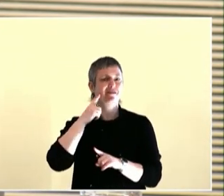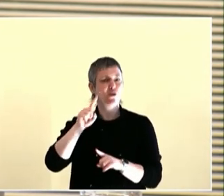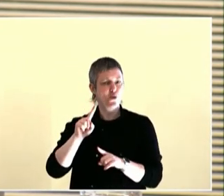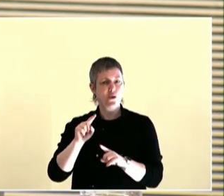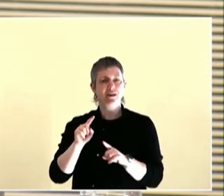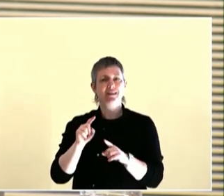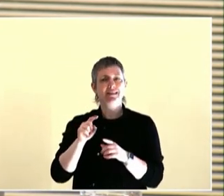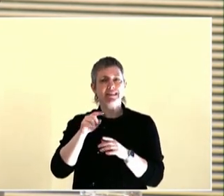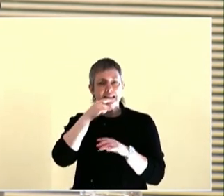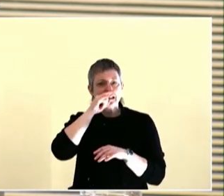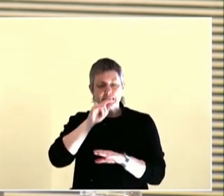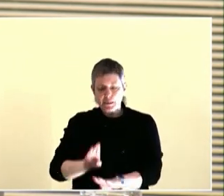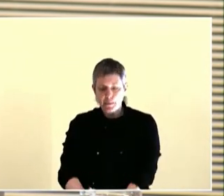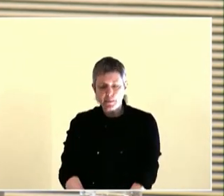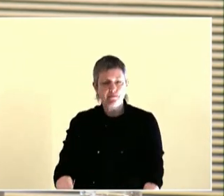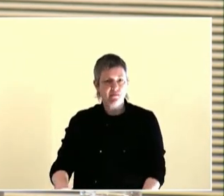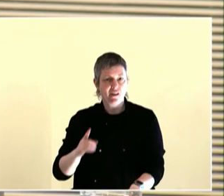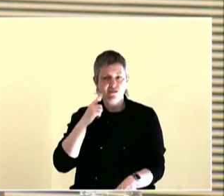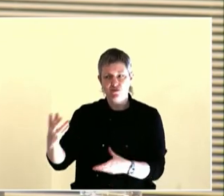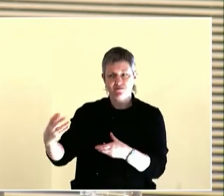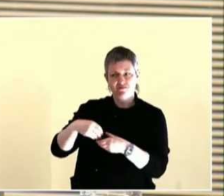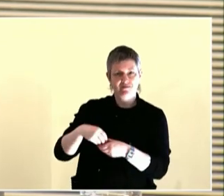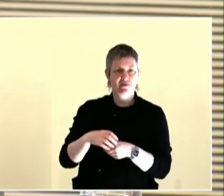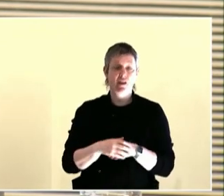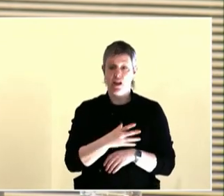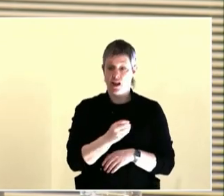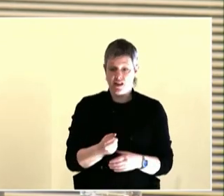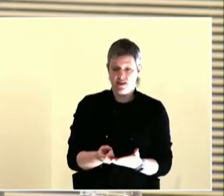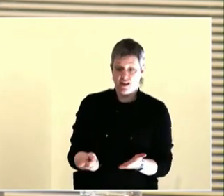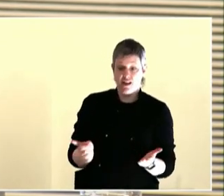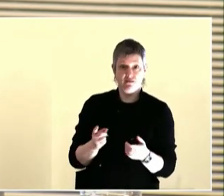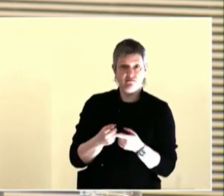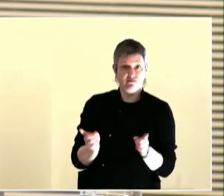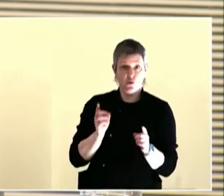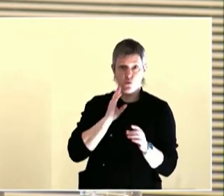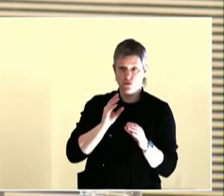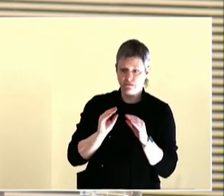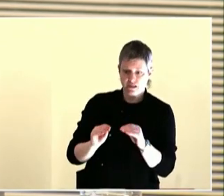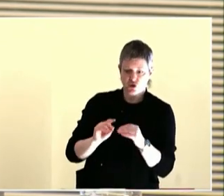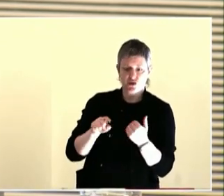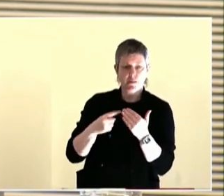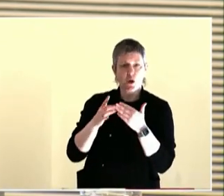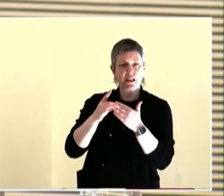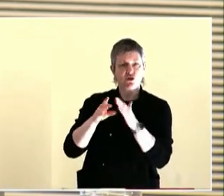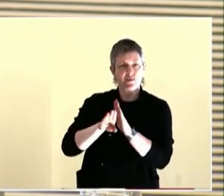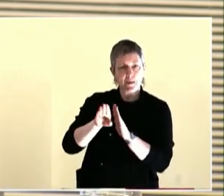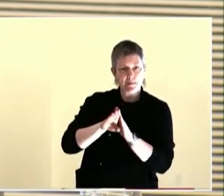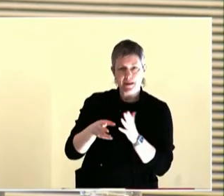Anyway, I just want to say, thank you, Antonio, for just